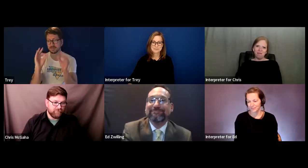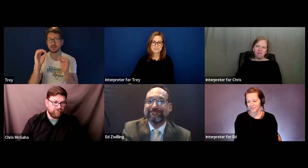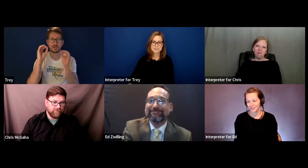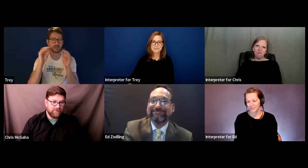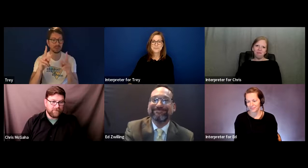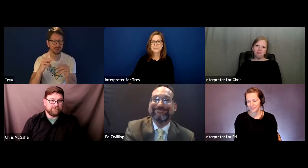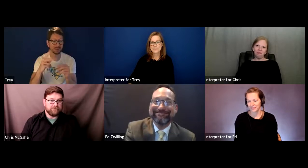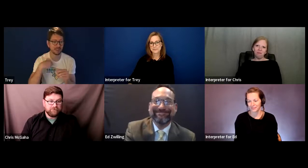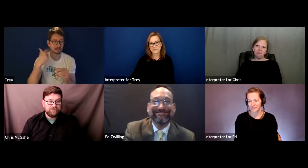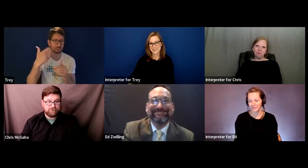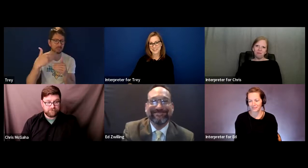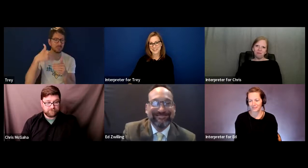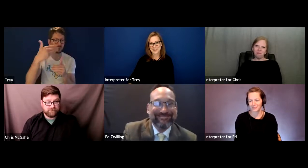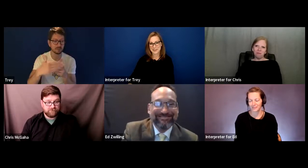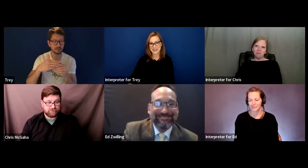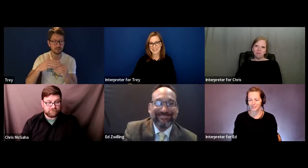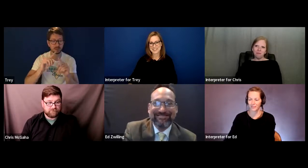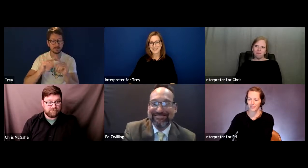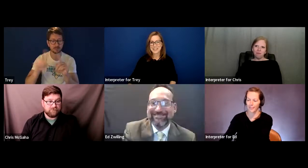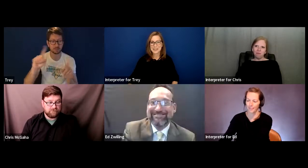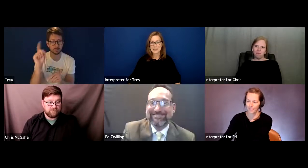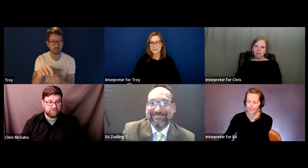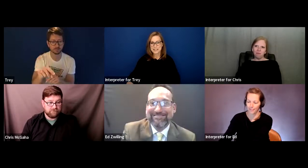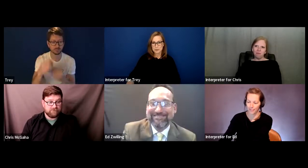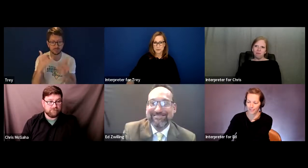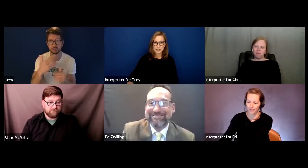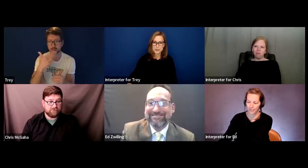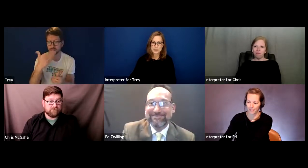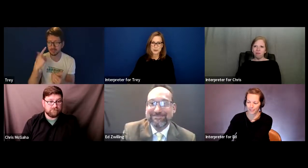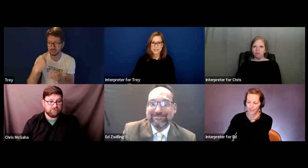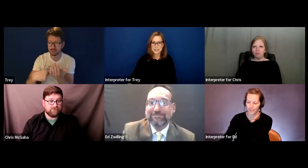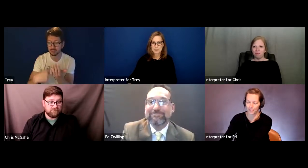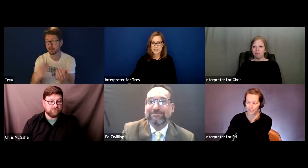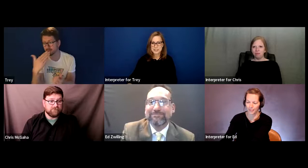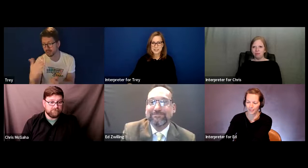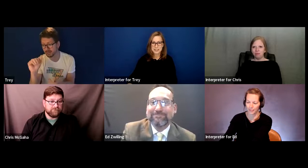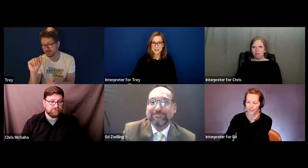Trey: Let's move on to our next question.